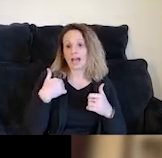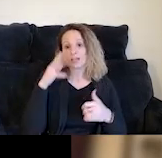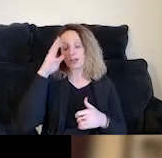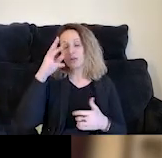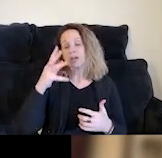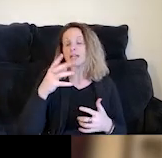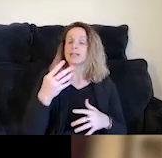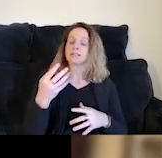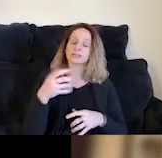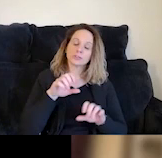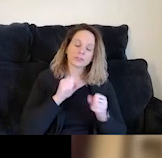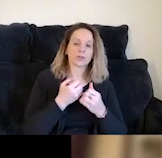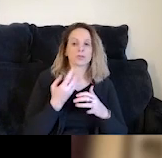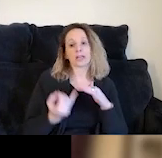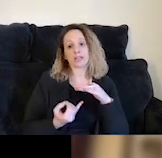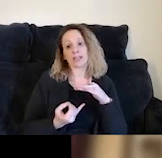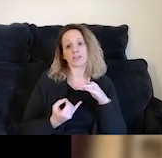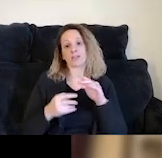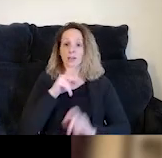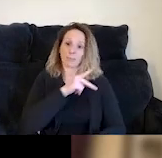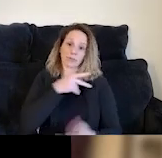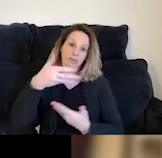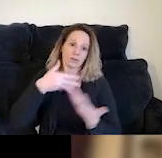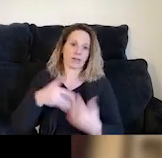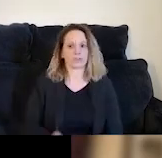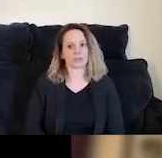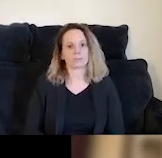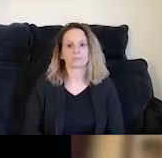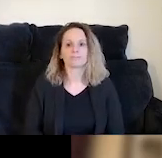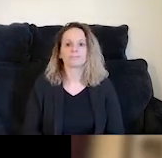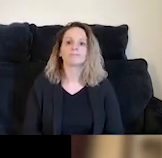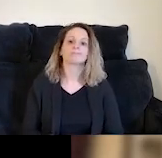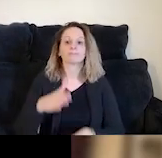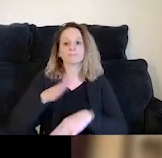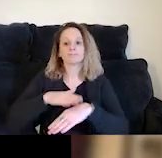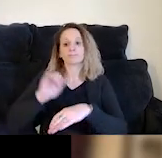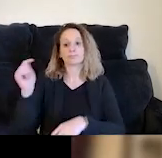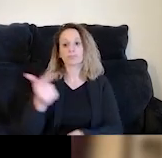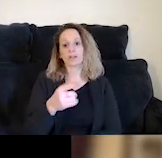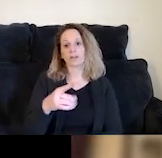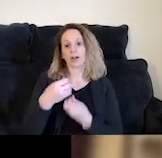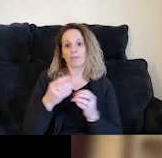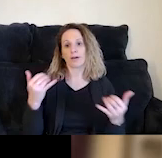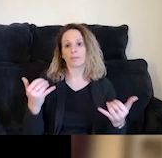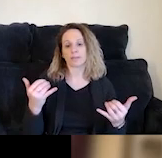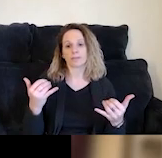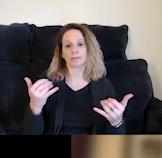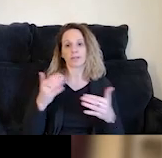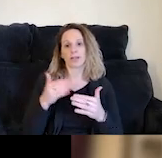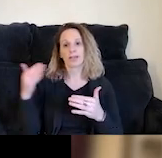and interpersonal interaction to begin with. I'm also gonna warn all of you that the office I'm in right now is right next to some train traps